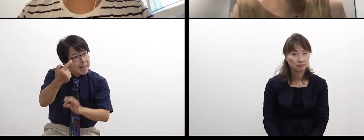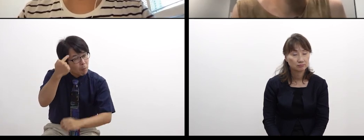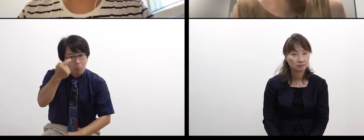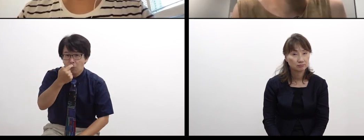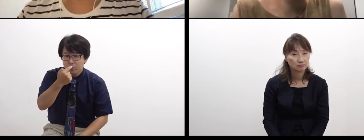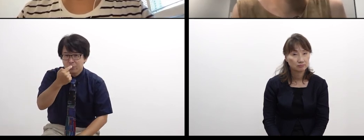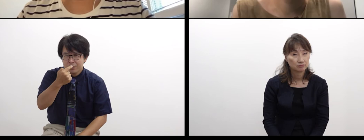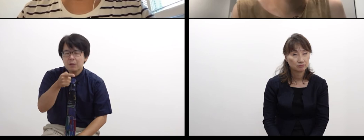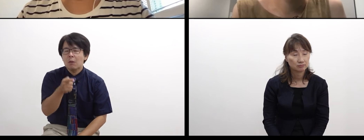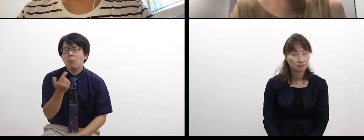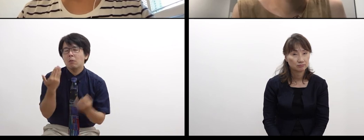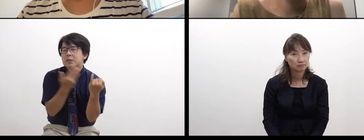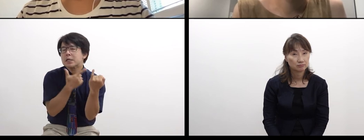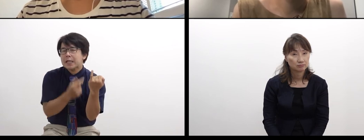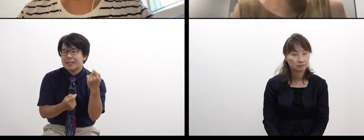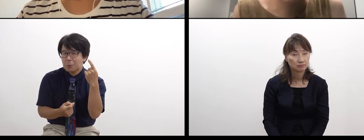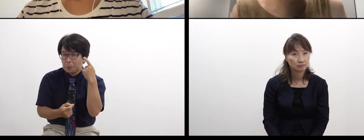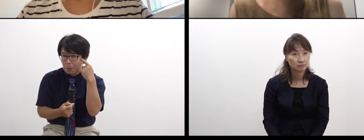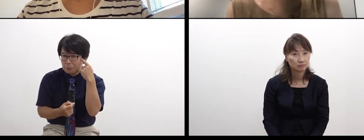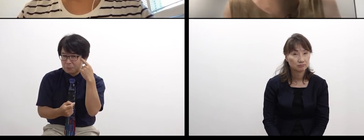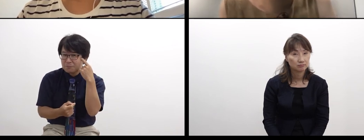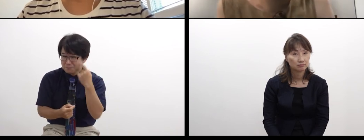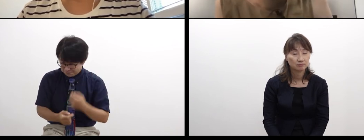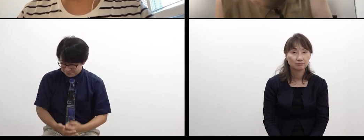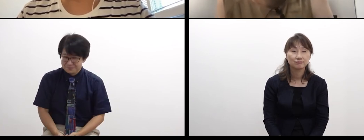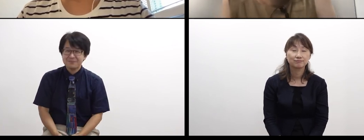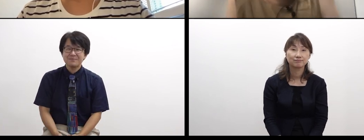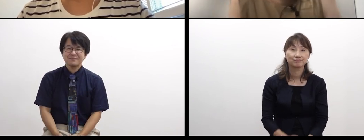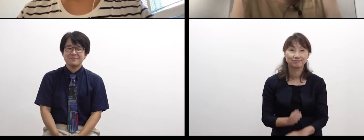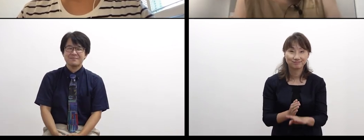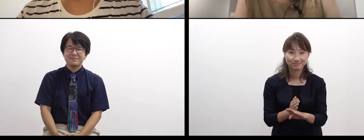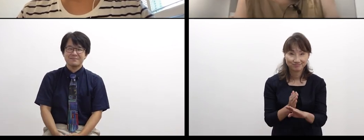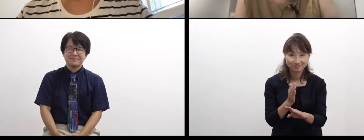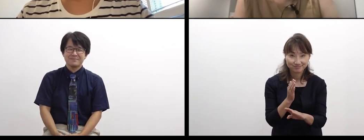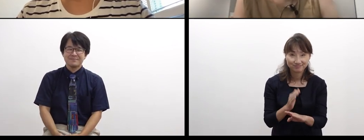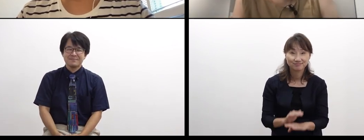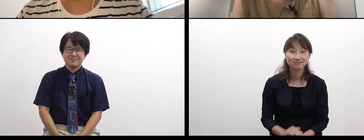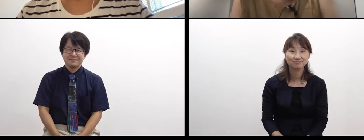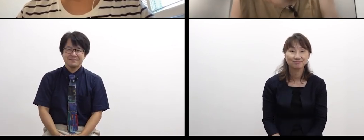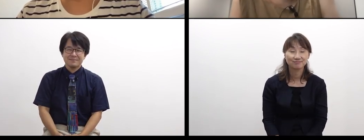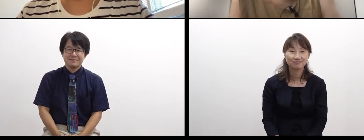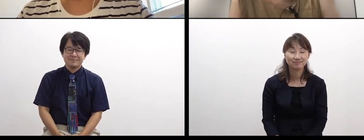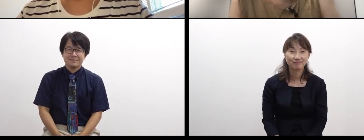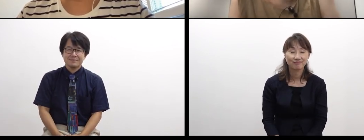So, I’d like to hear from you about it. WADA: Thanks. Well,